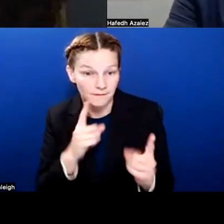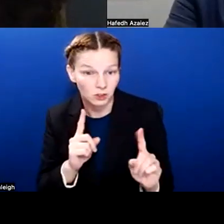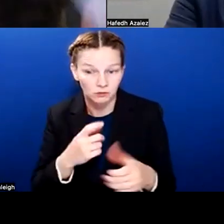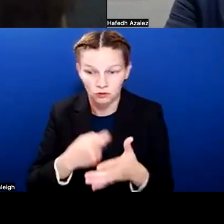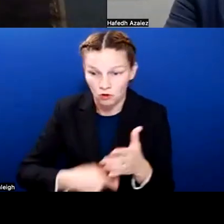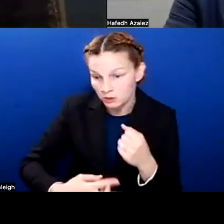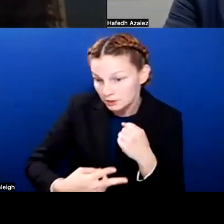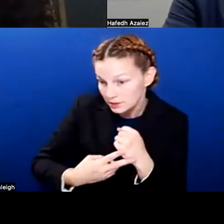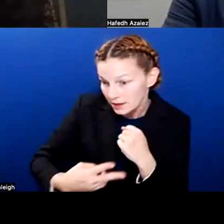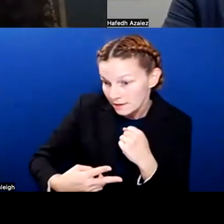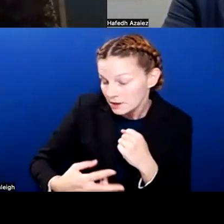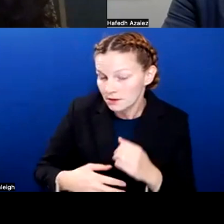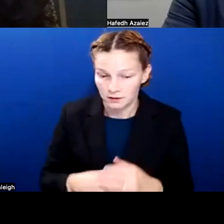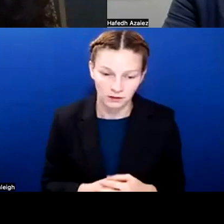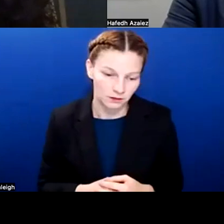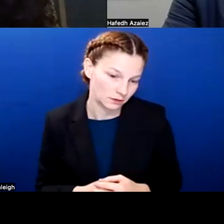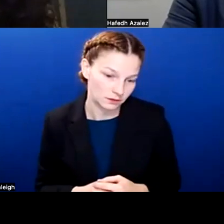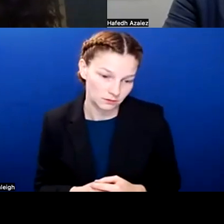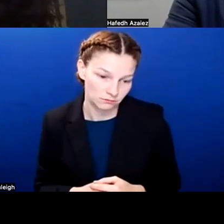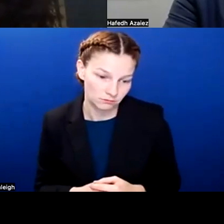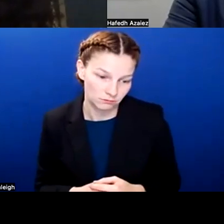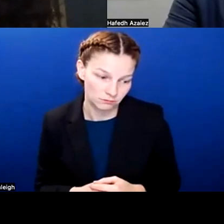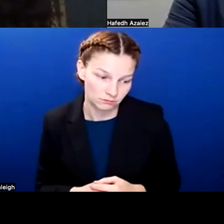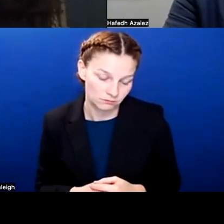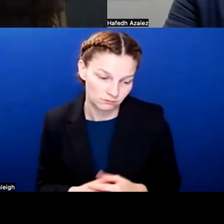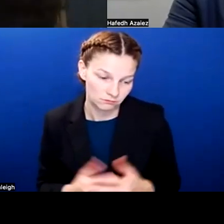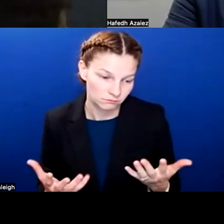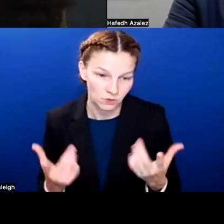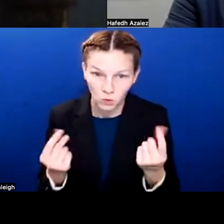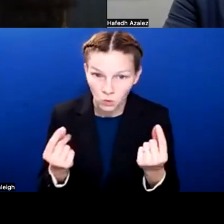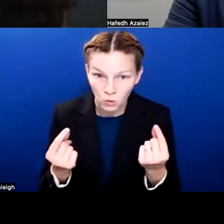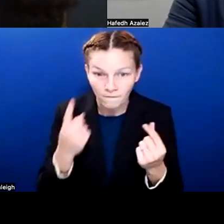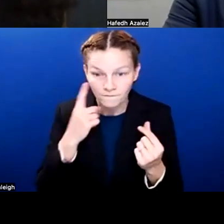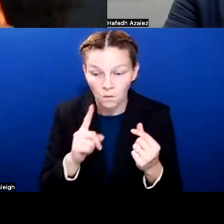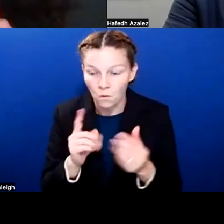things that you can do to either increase your budget that's needed,